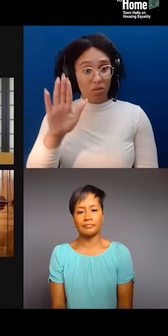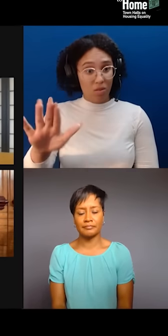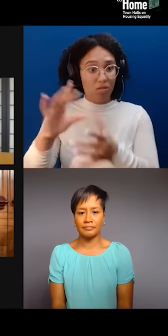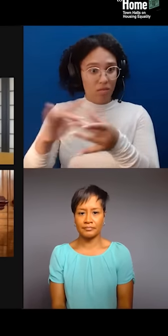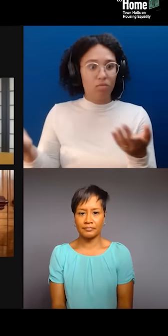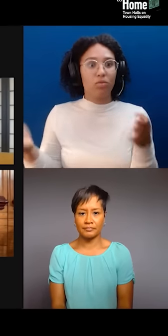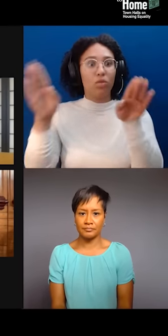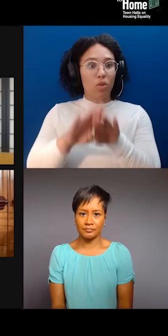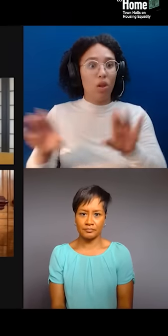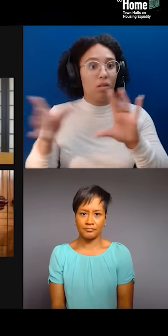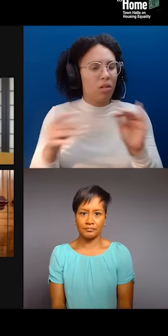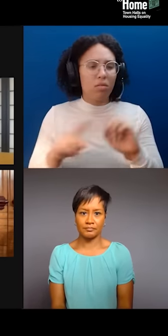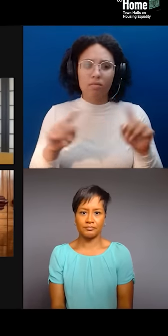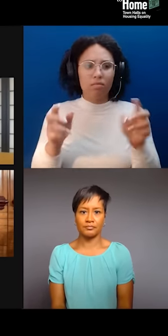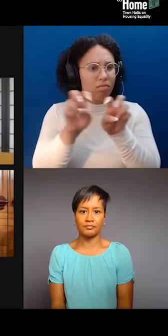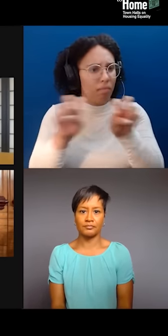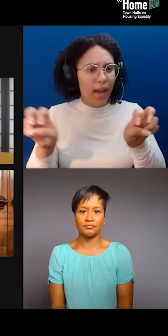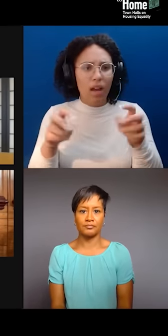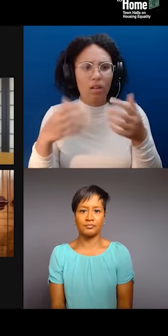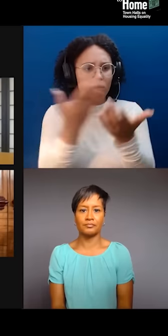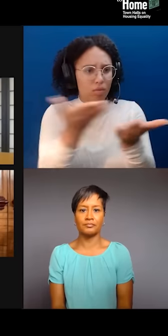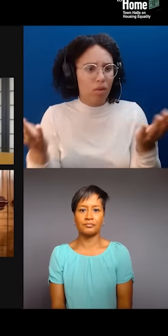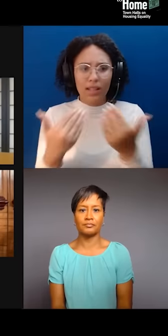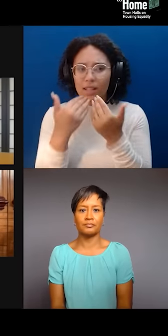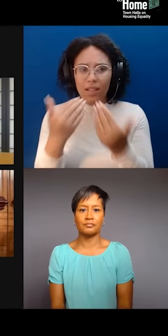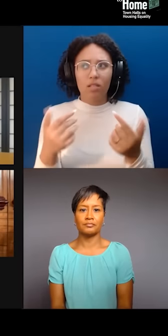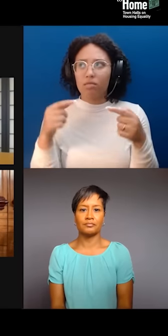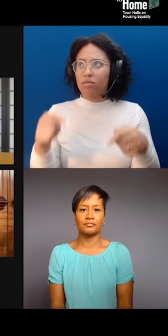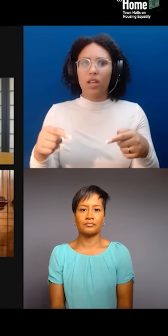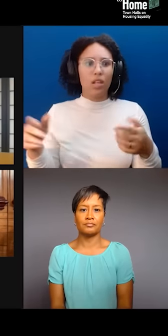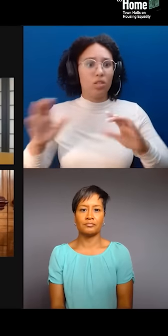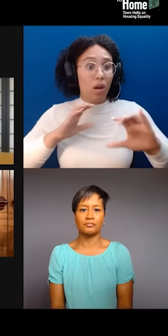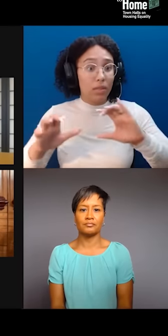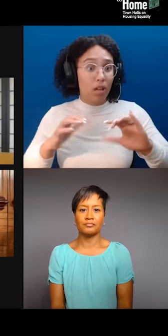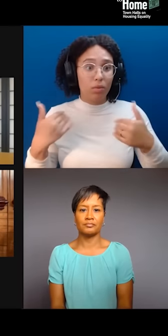for that powerful performance at the top. Oh my gosh. On behalf of everyone here at the WNET group,